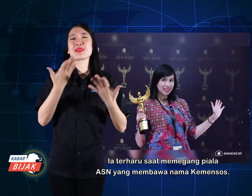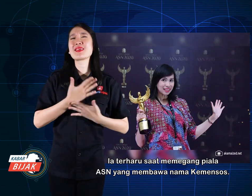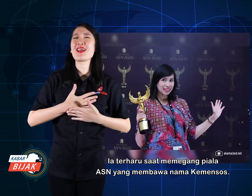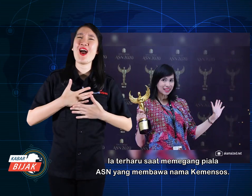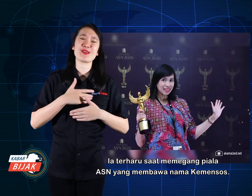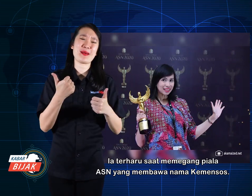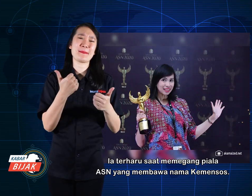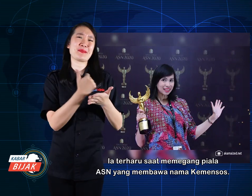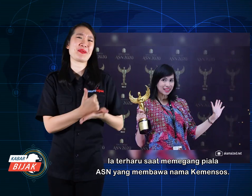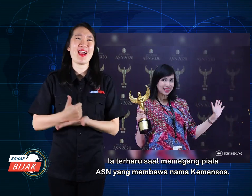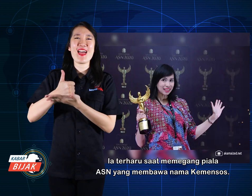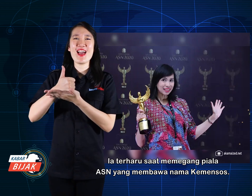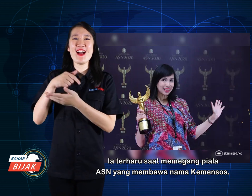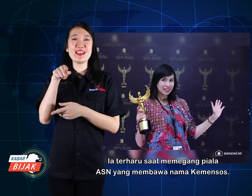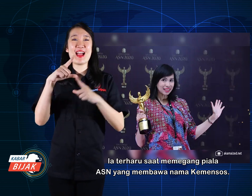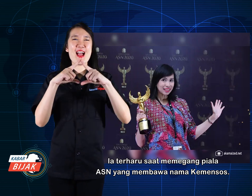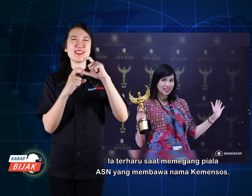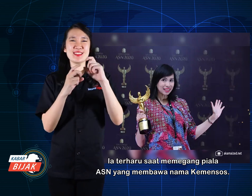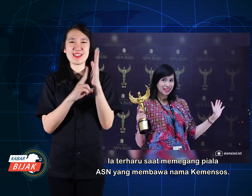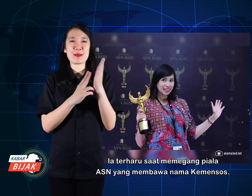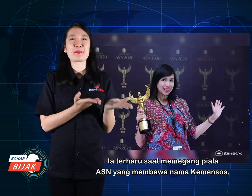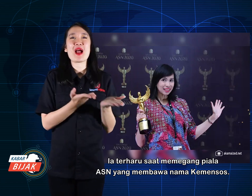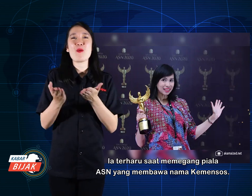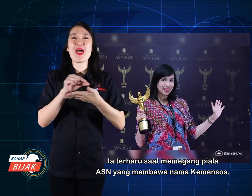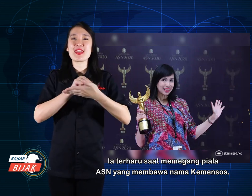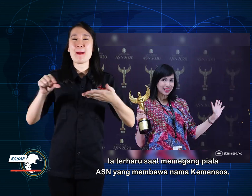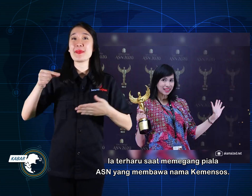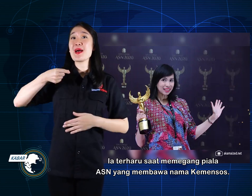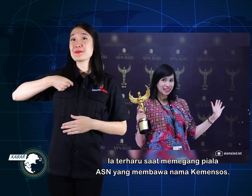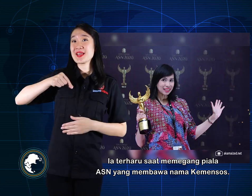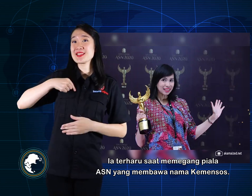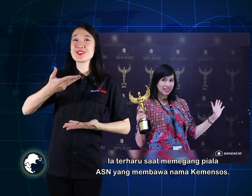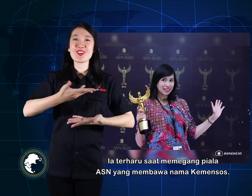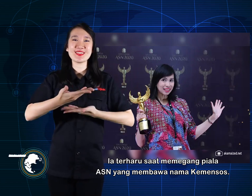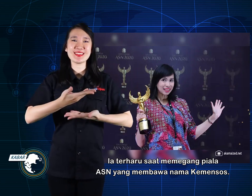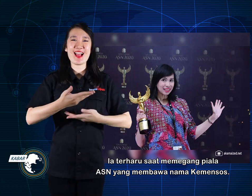He was touched when he held the ASN trophy bearing the name of the Ministry of Social Affairs.